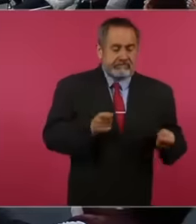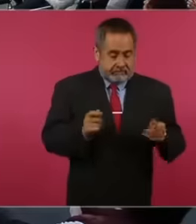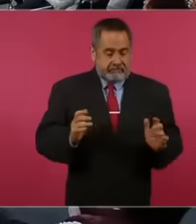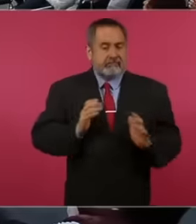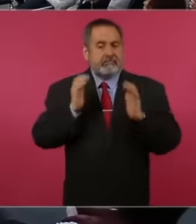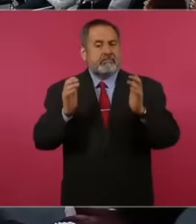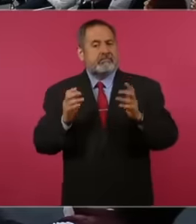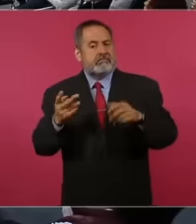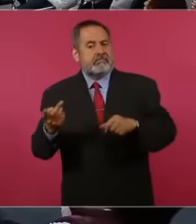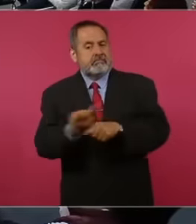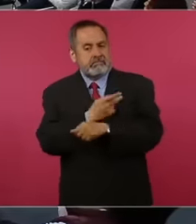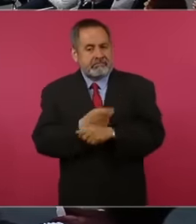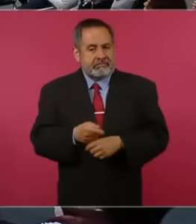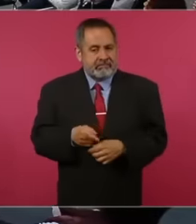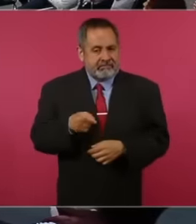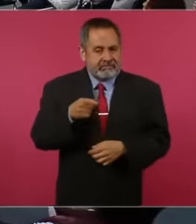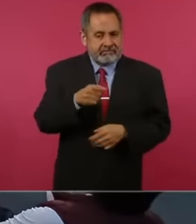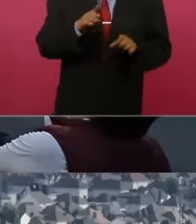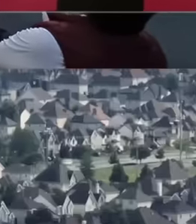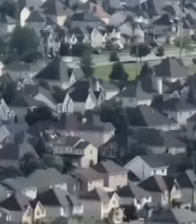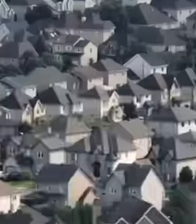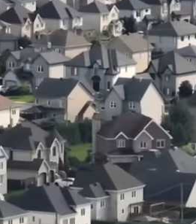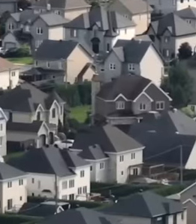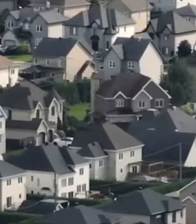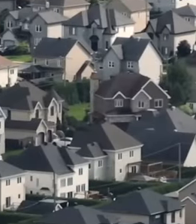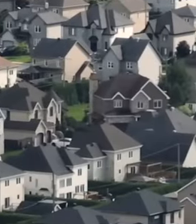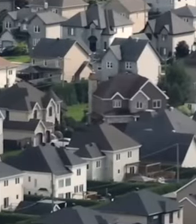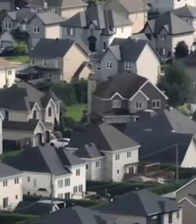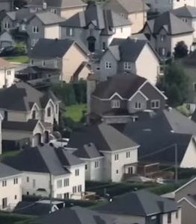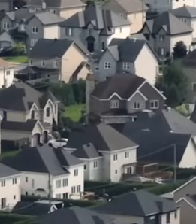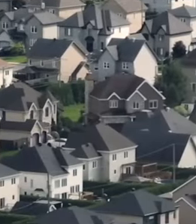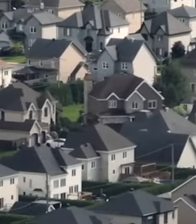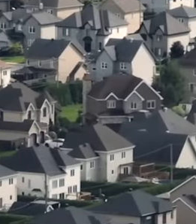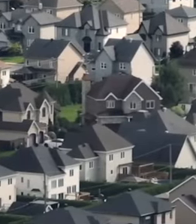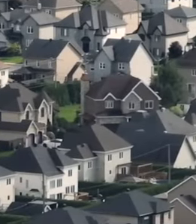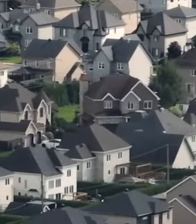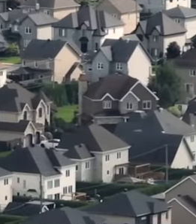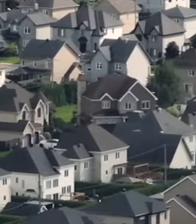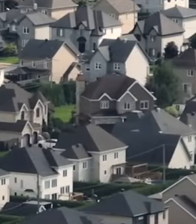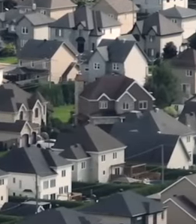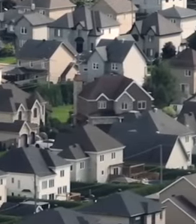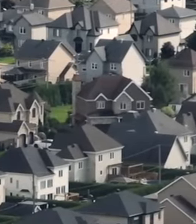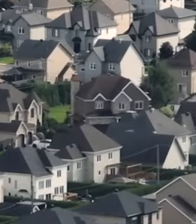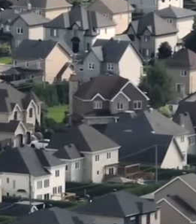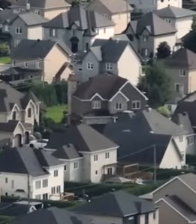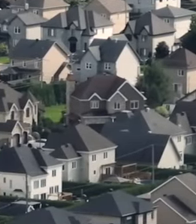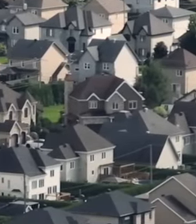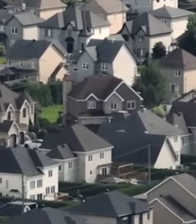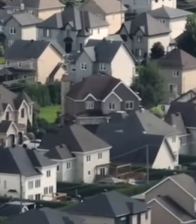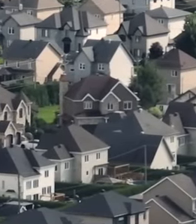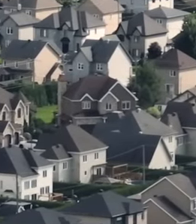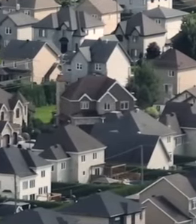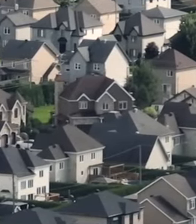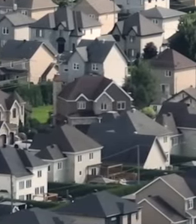they enter into a cycle like slavery because they are given the housing in exchange for payment for